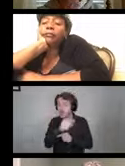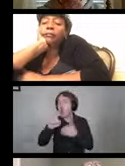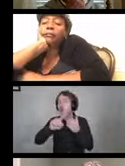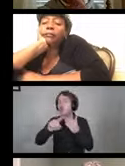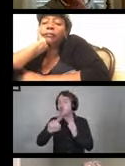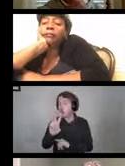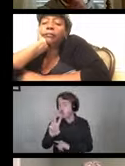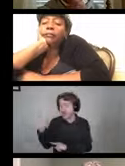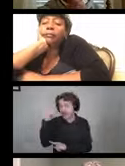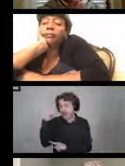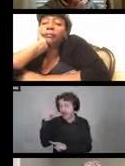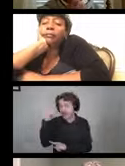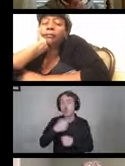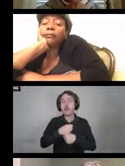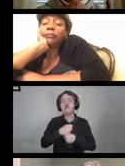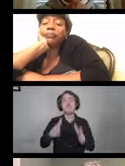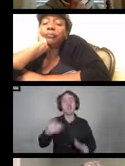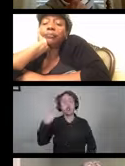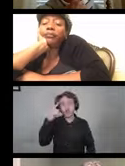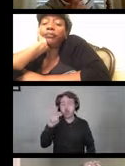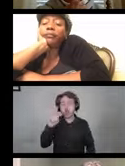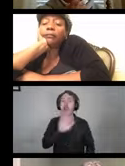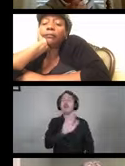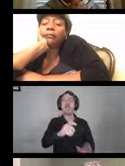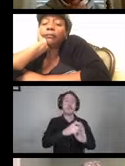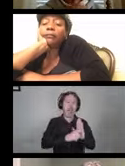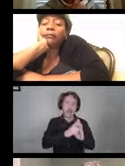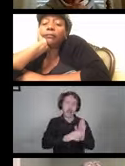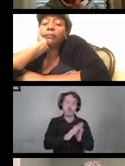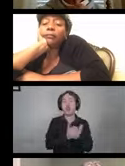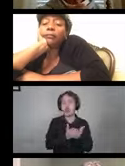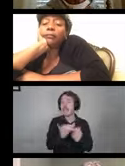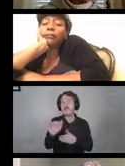of the manufacturer for the manual. If you don't have the user guide,